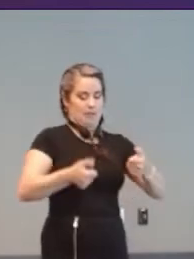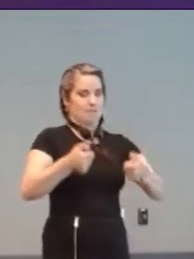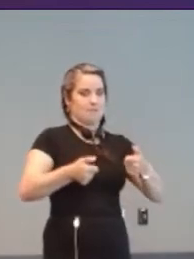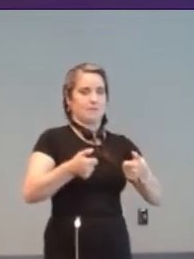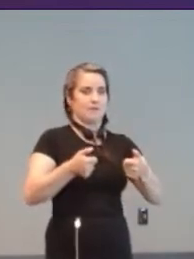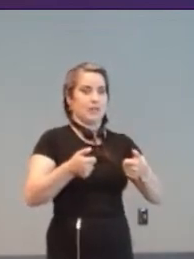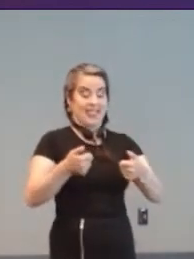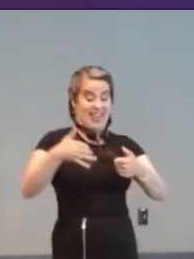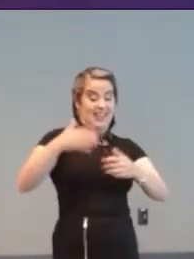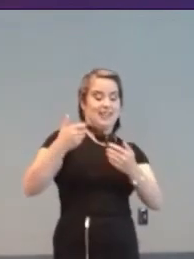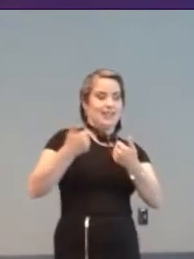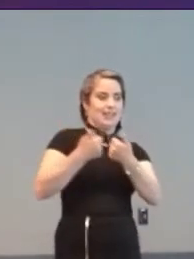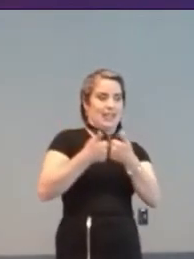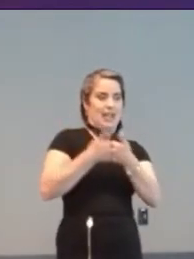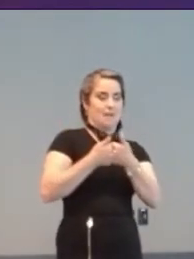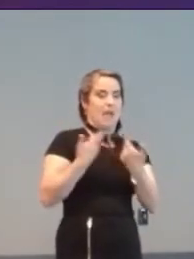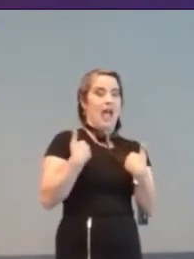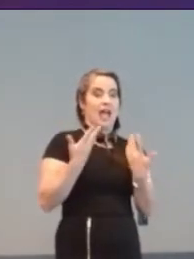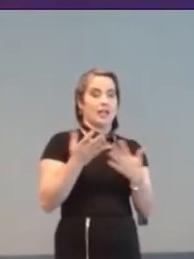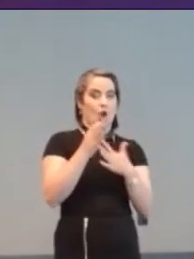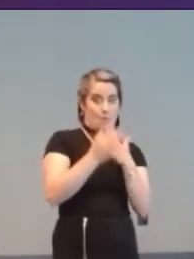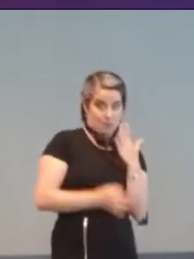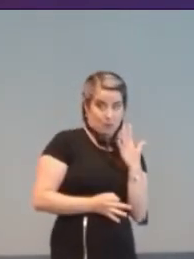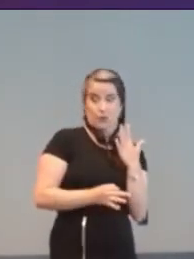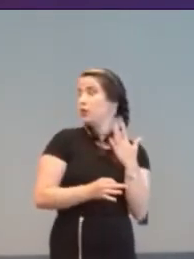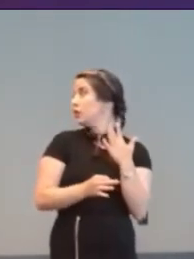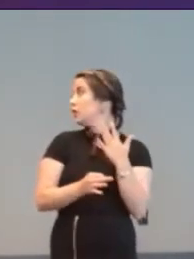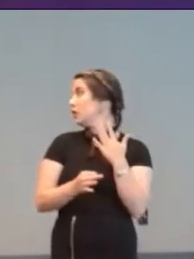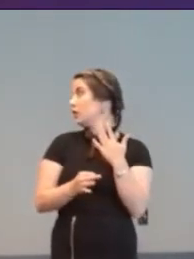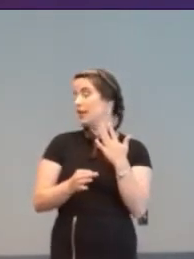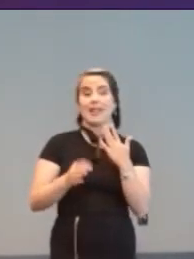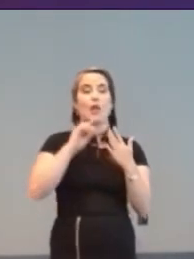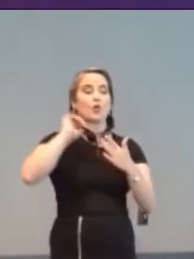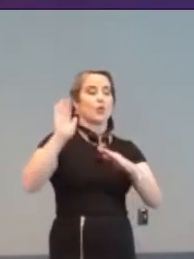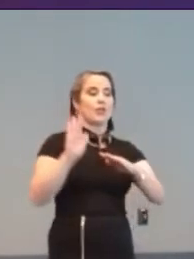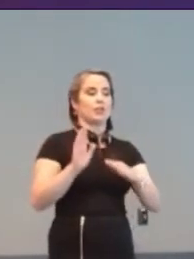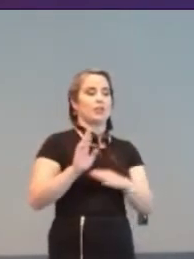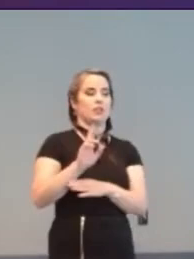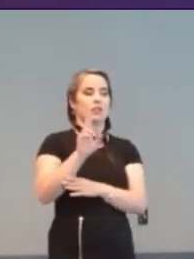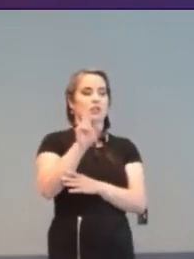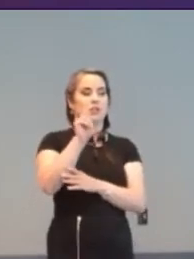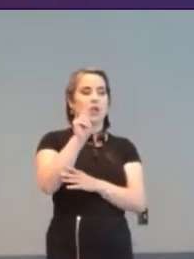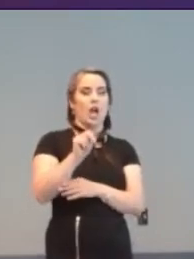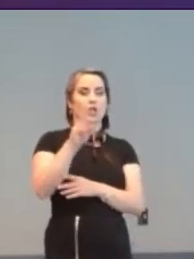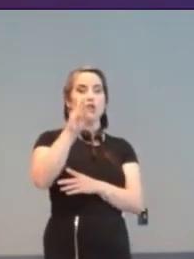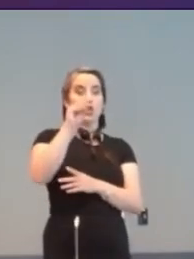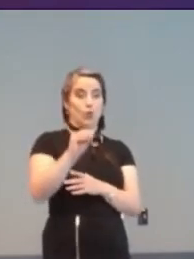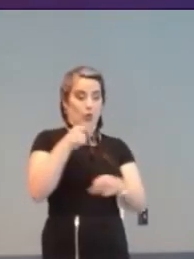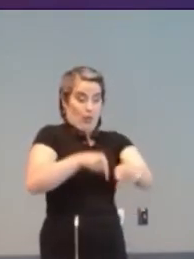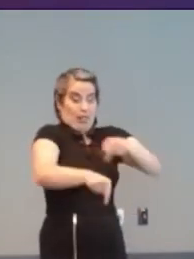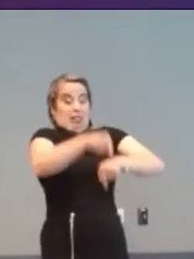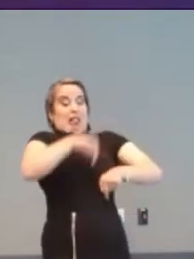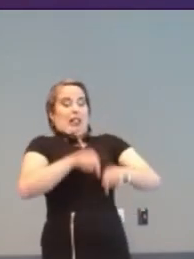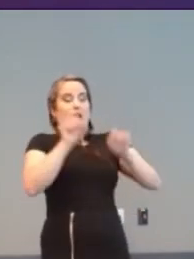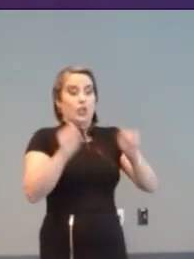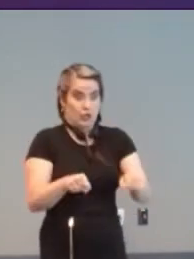featured an undo option. It also played God Save the King at Game Over, as all games should. ;)